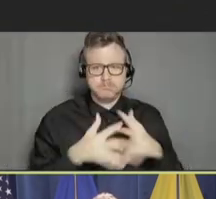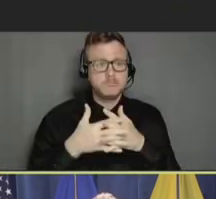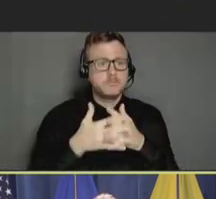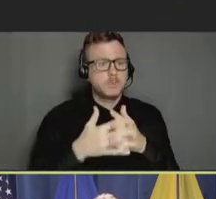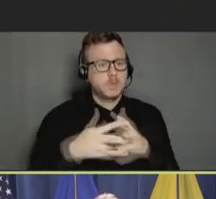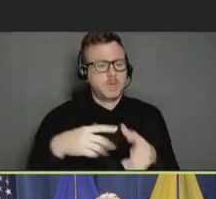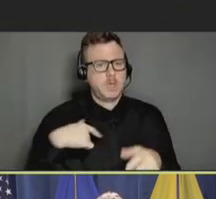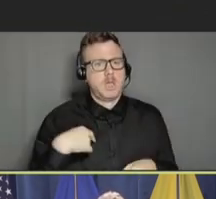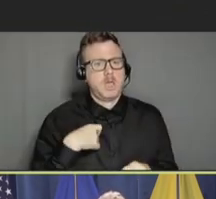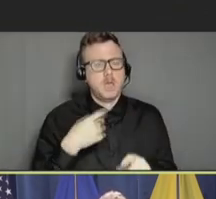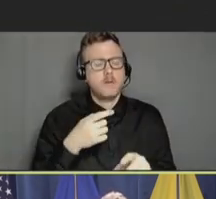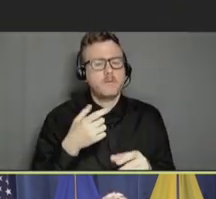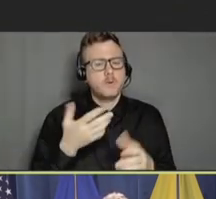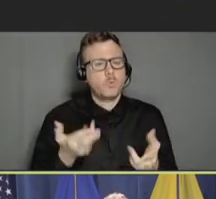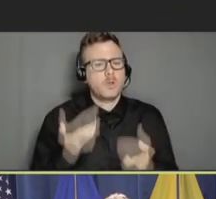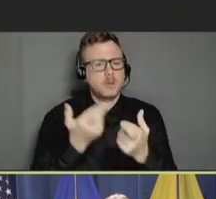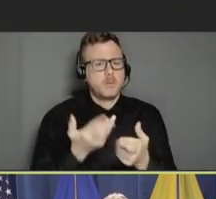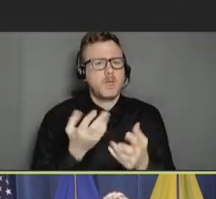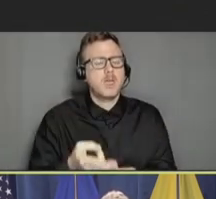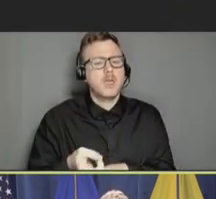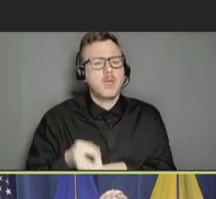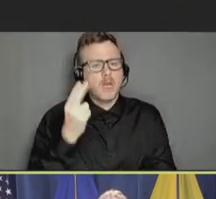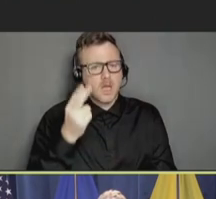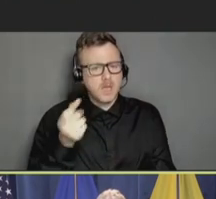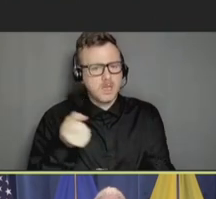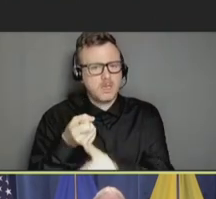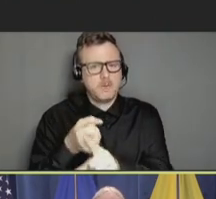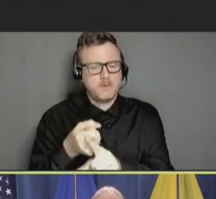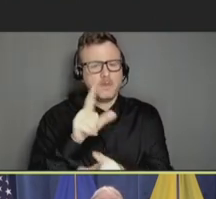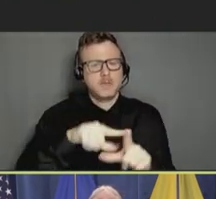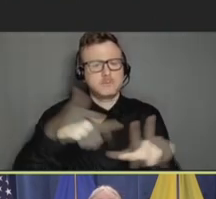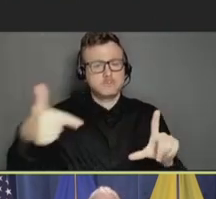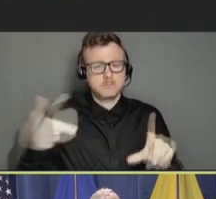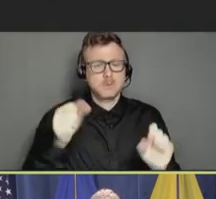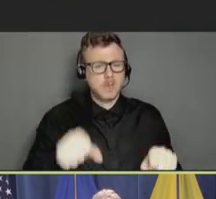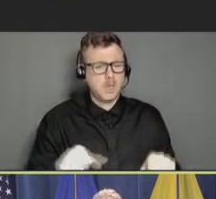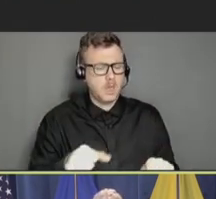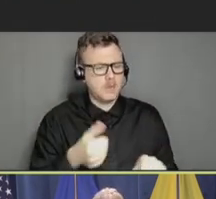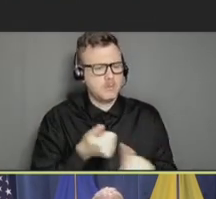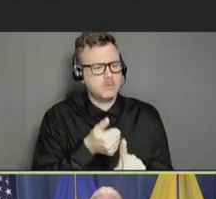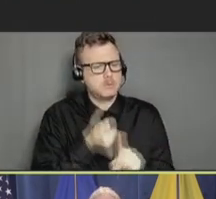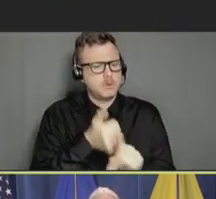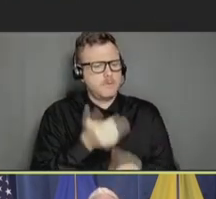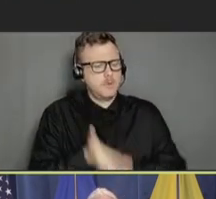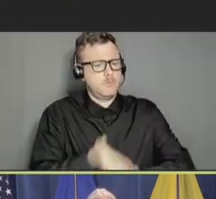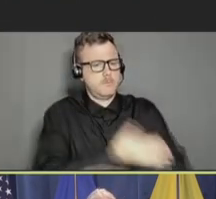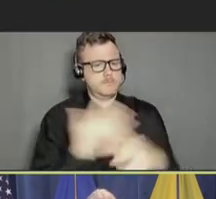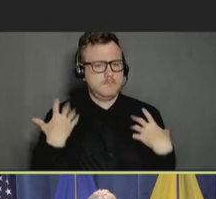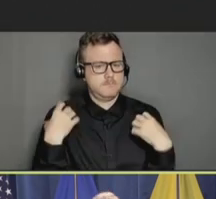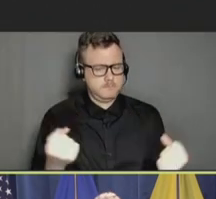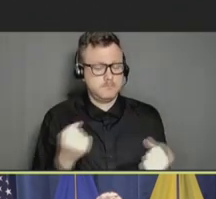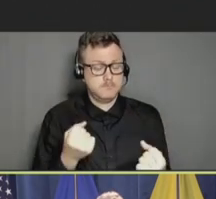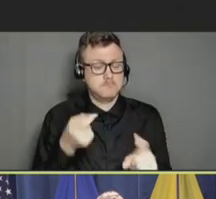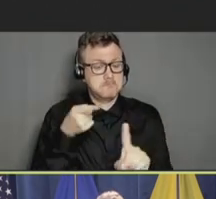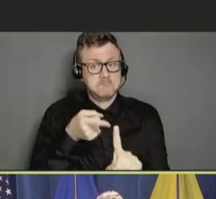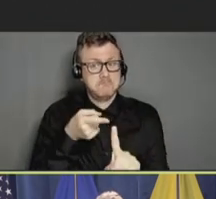high-impact things that LGBTQI +people can do to improve their own health, such as getting vaccinated.